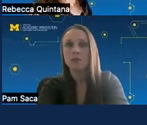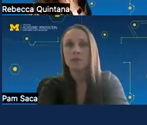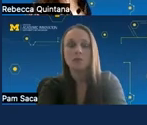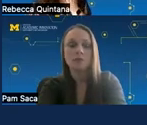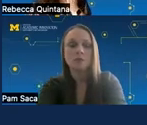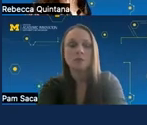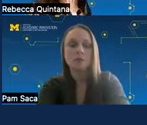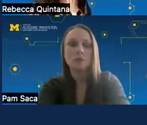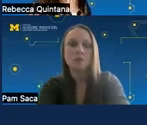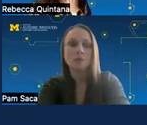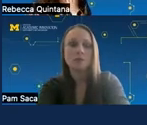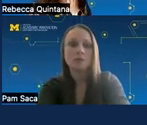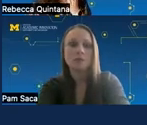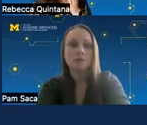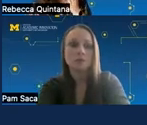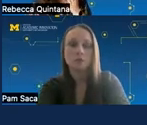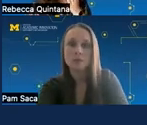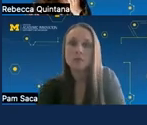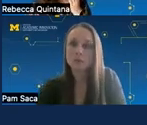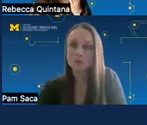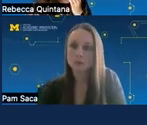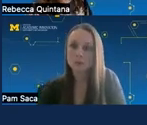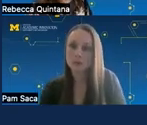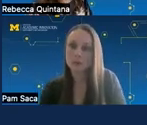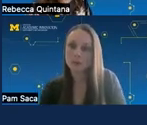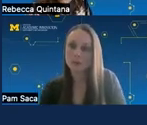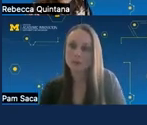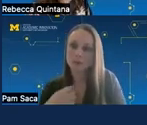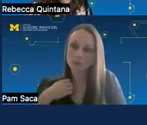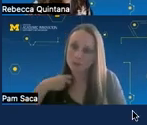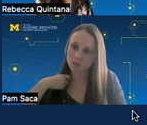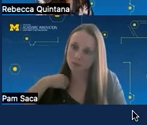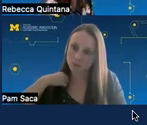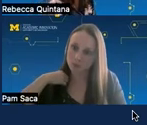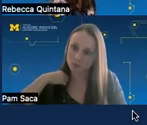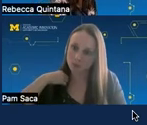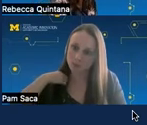some examples of systems we have created uh to help author uh tool so the focus for me has been